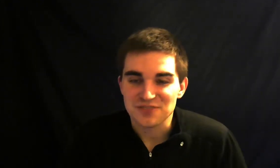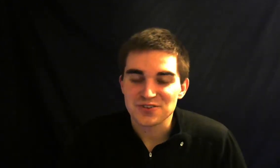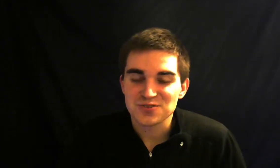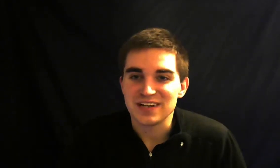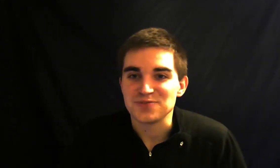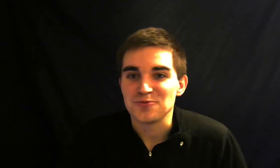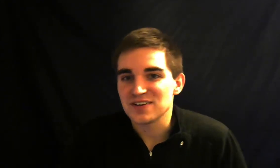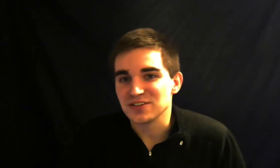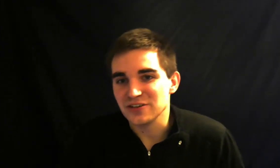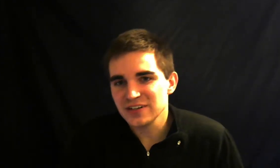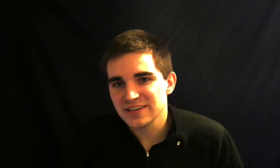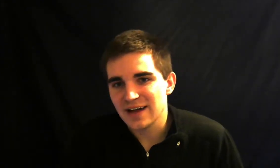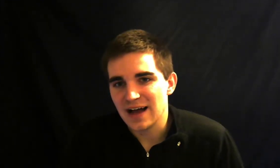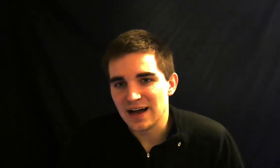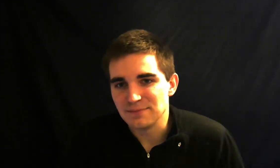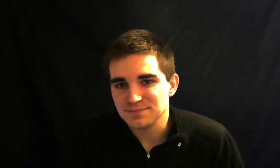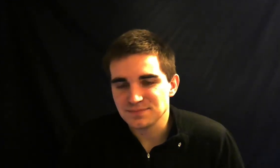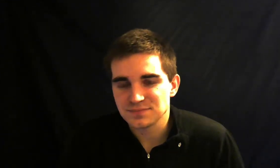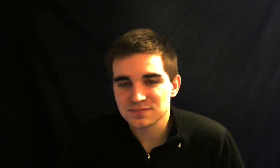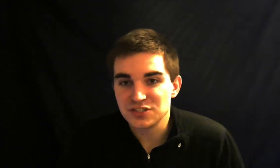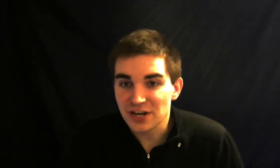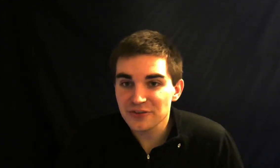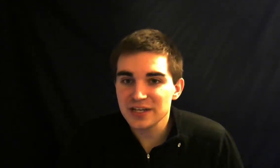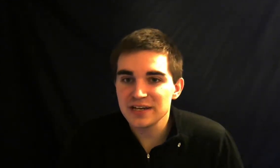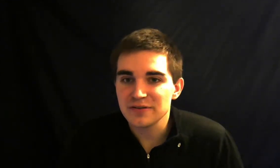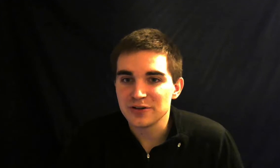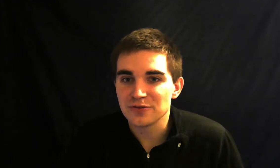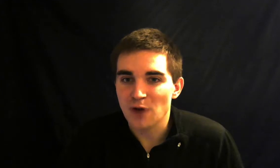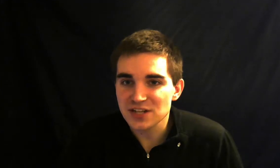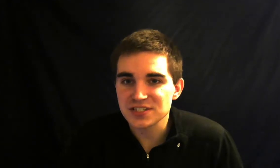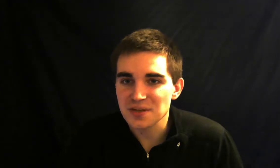first one is where to look generally when you're watching someone